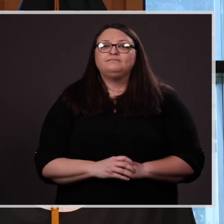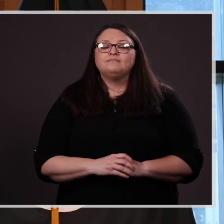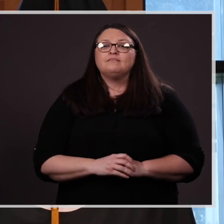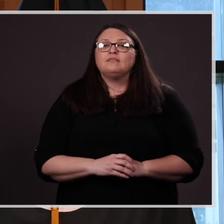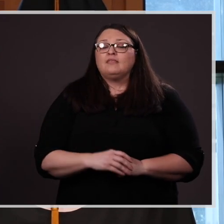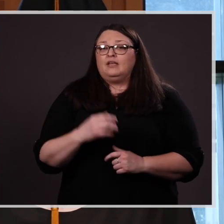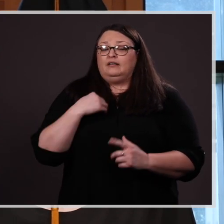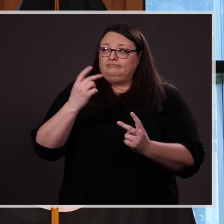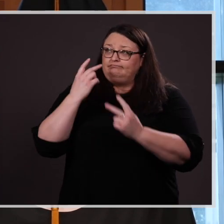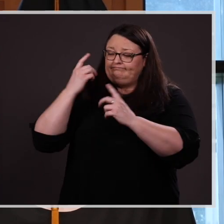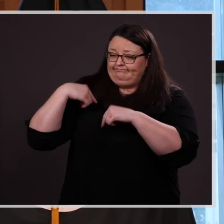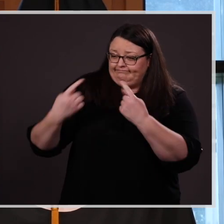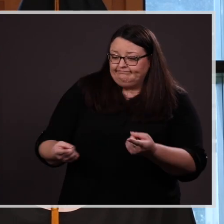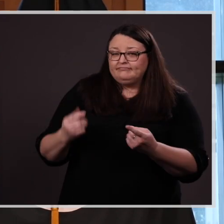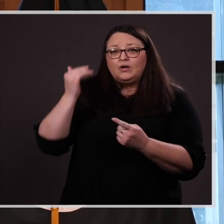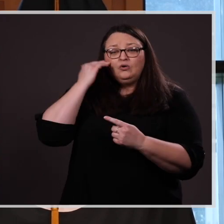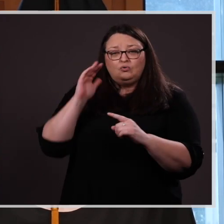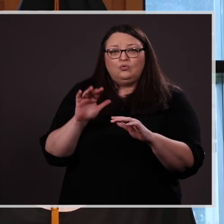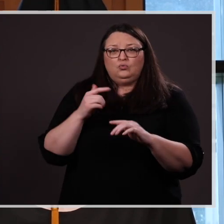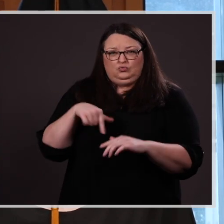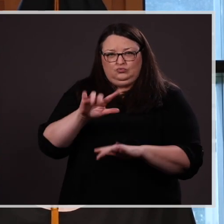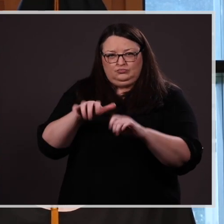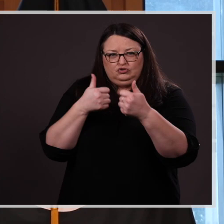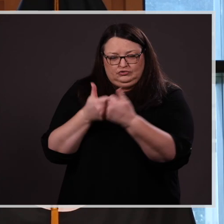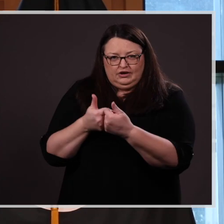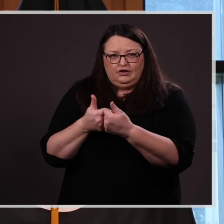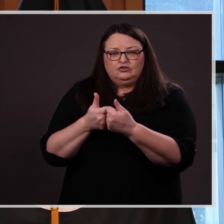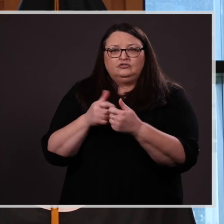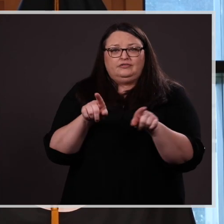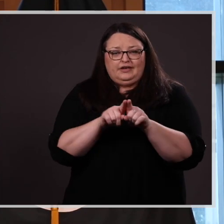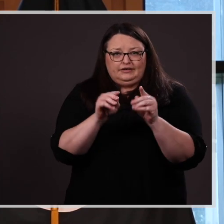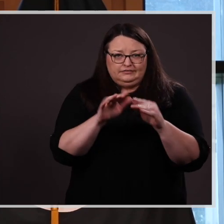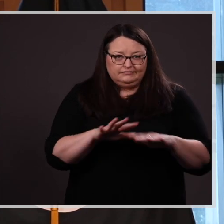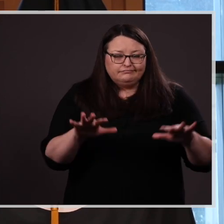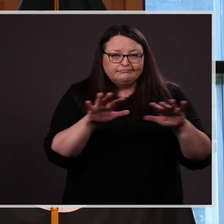we have tackled as a campus and community because of our unique place in history and